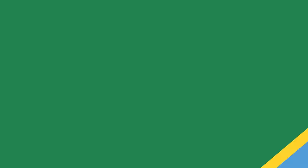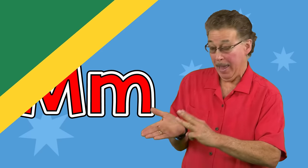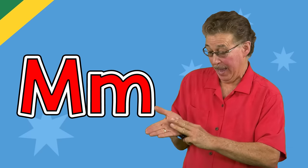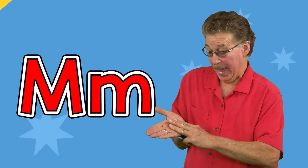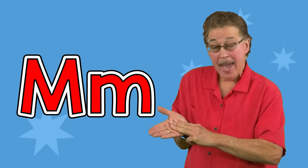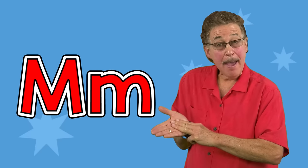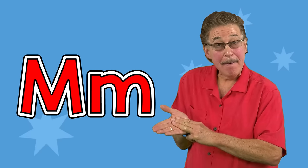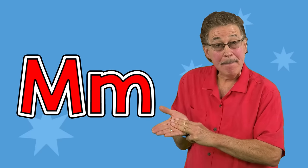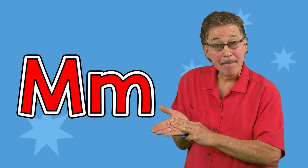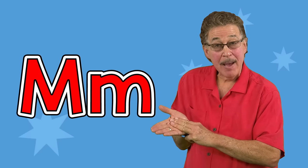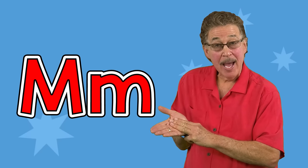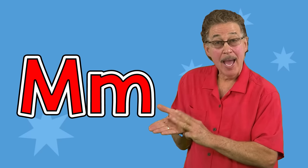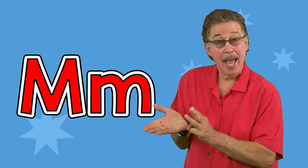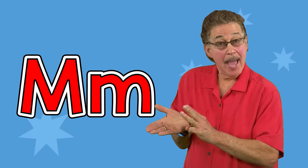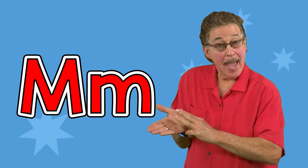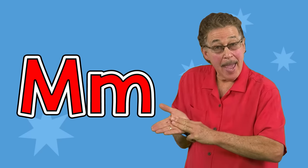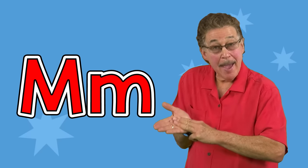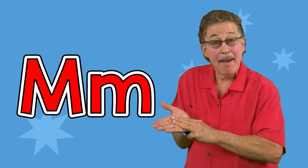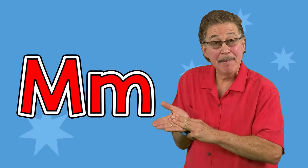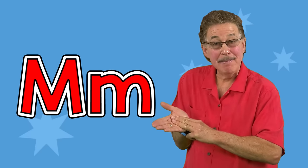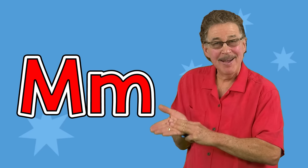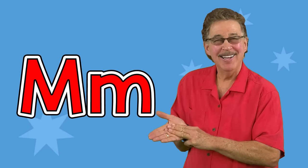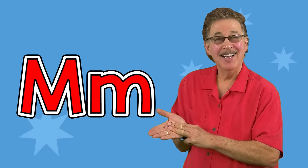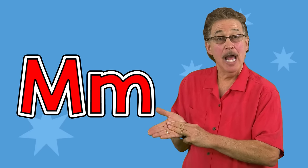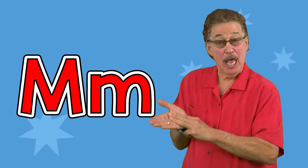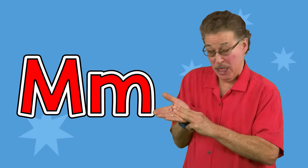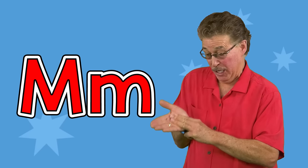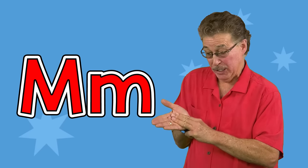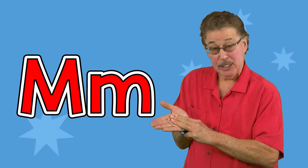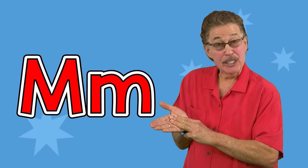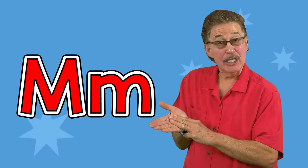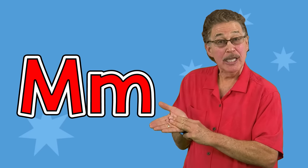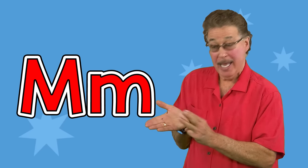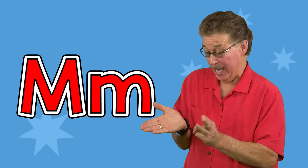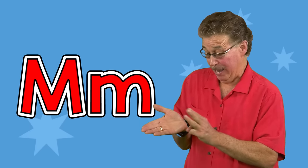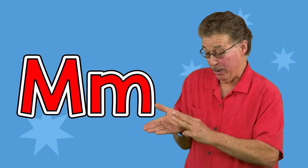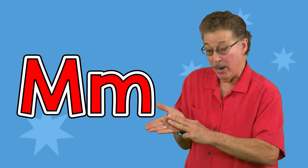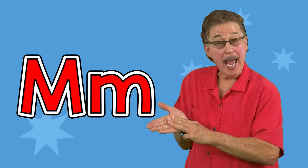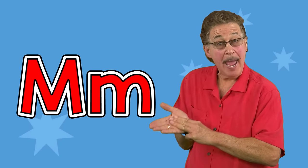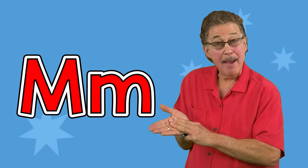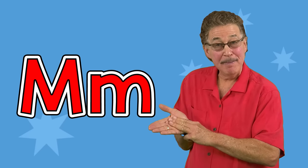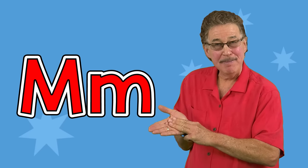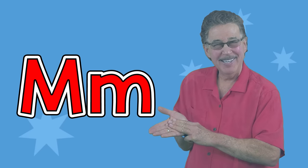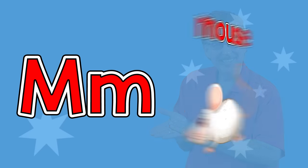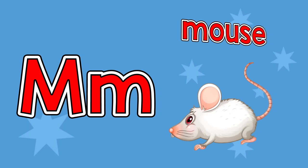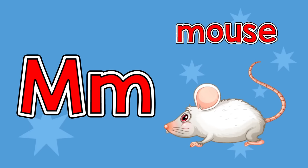M, m, this is the letter m